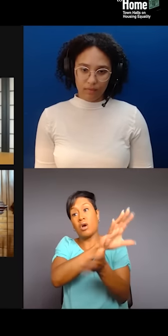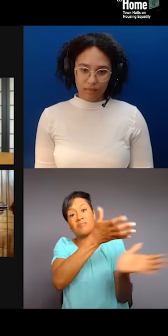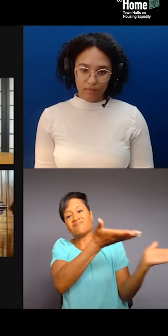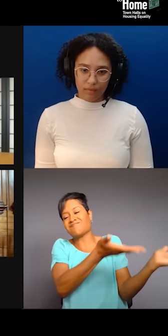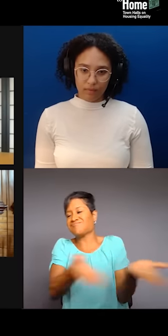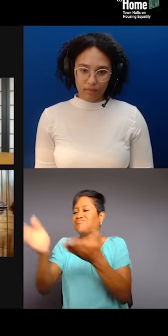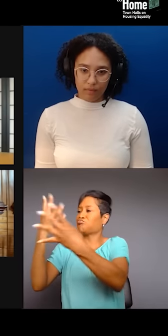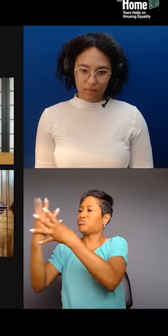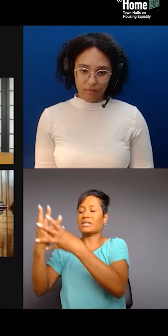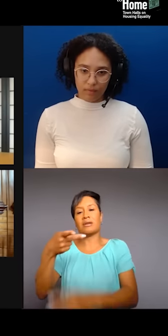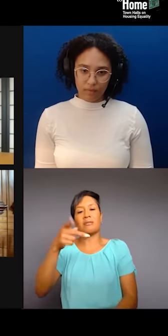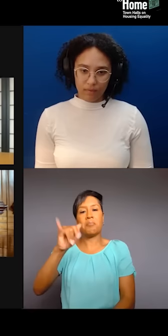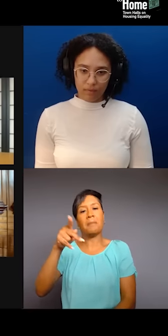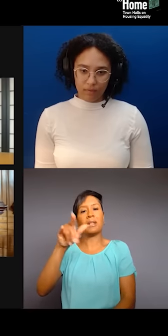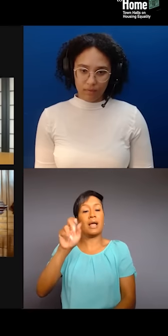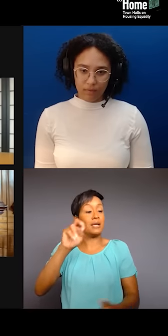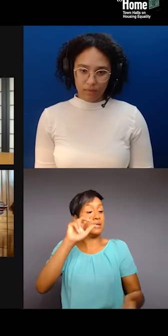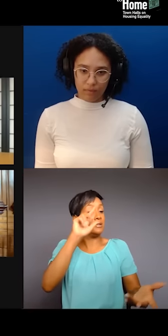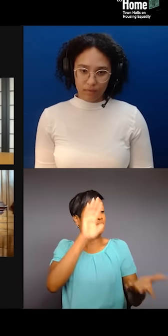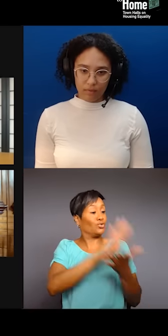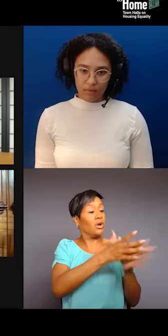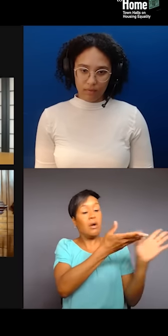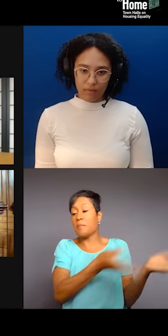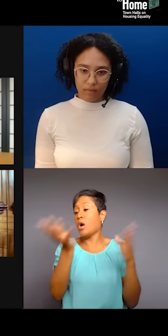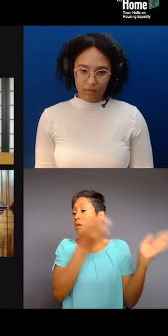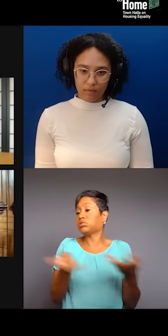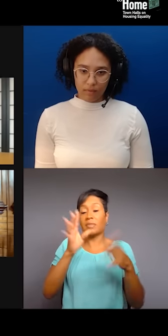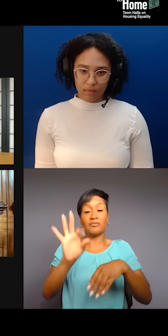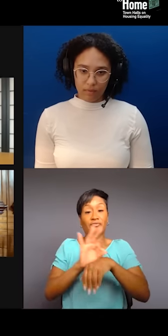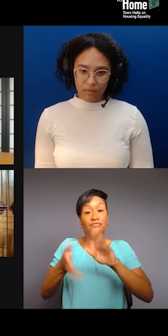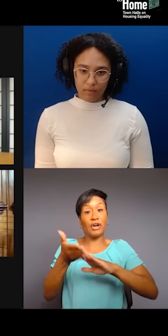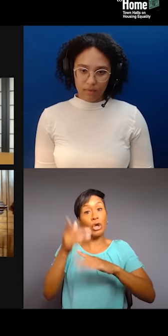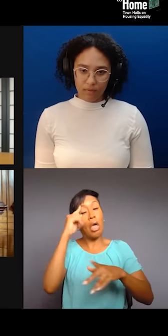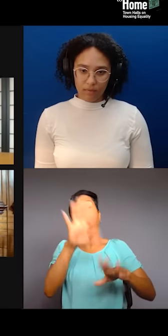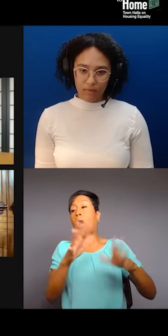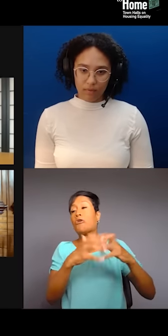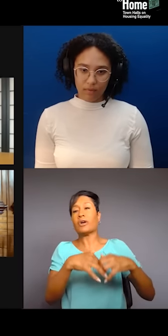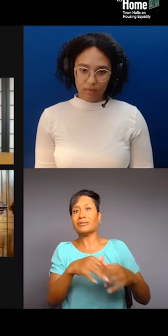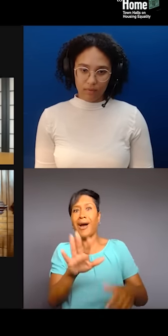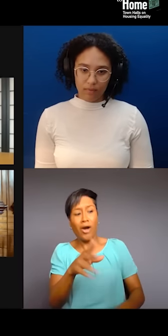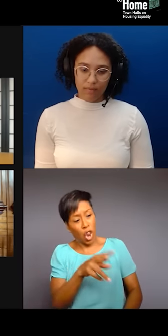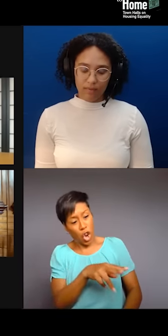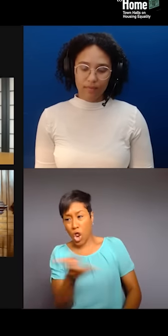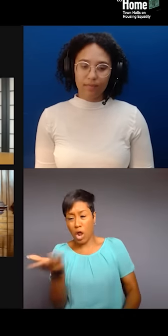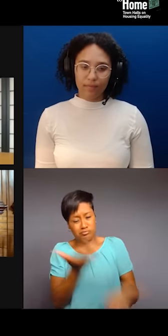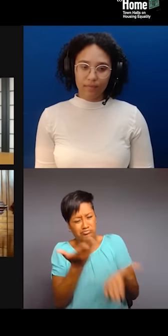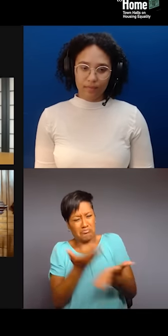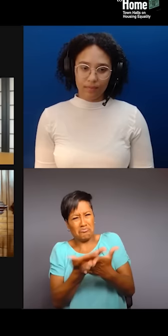It's functioning. We can't say it's dysfunctional because it works the way it's meant to work. So, it's impacting us greatly,